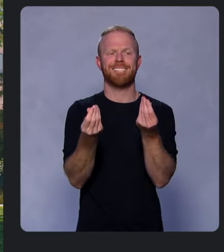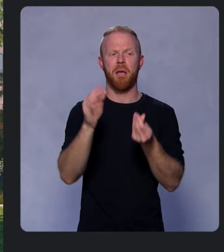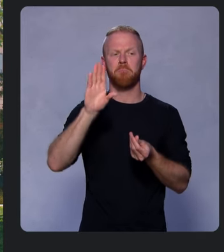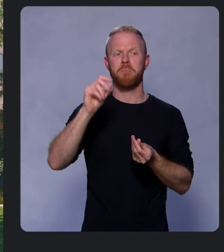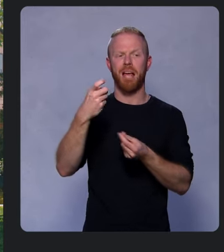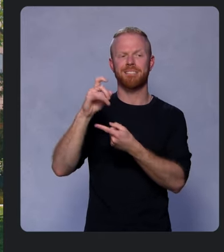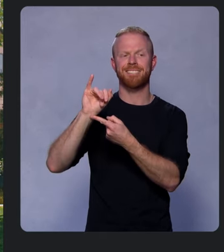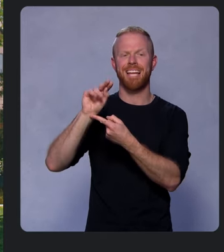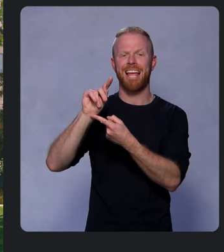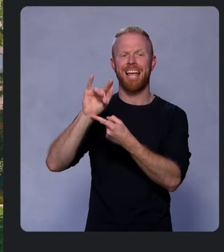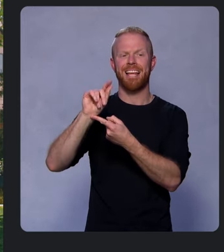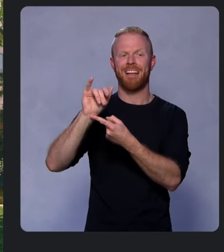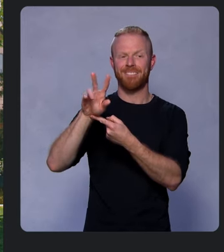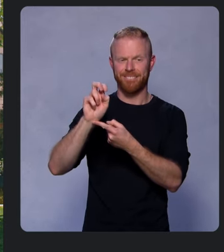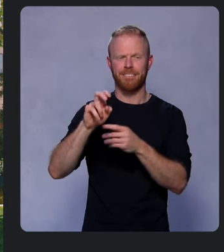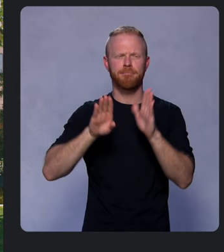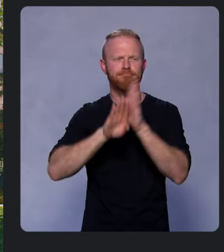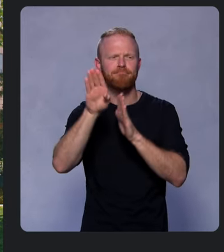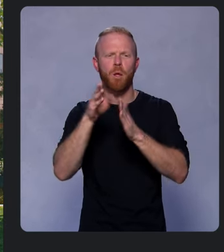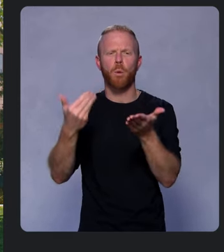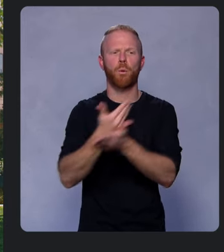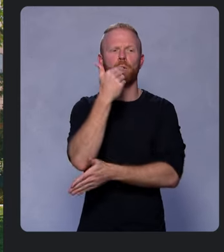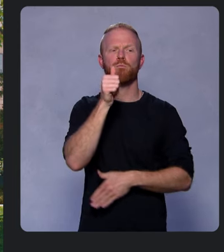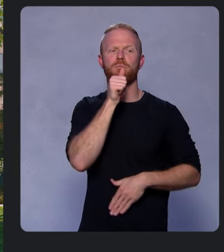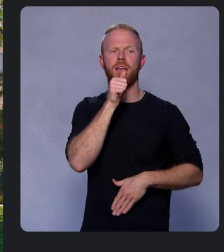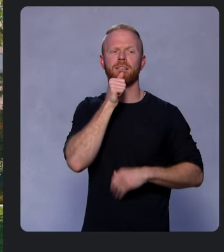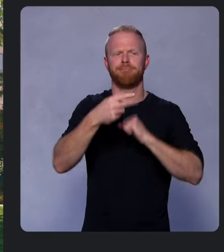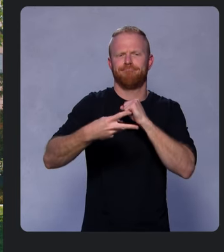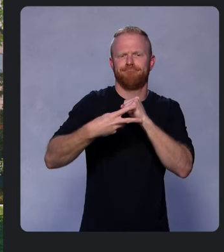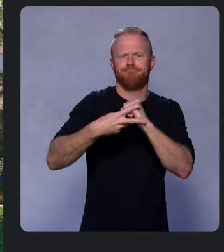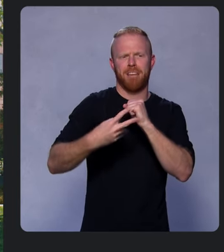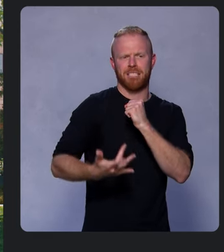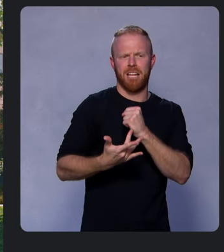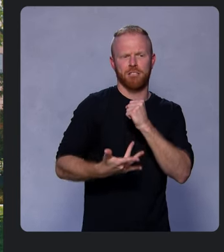to develop new privacy-preserving technologies to help the web move away